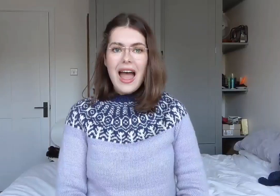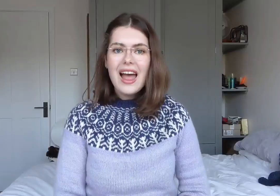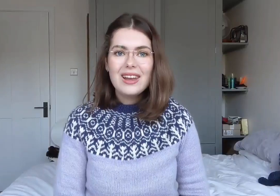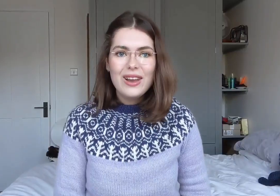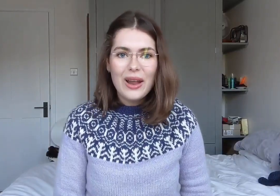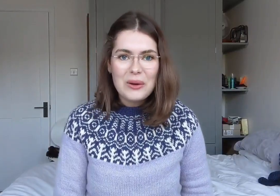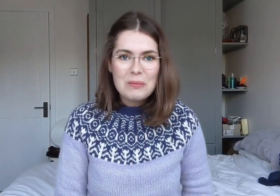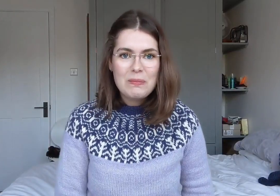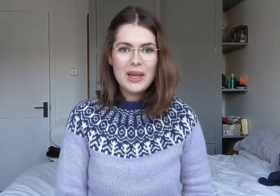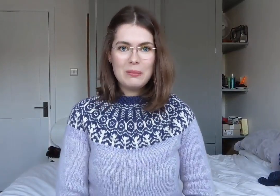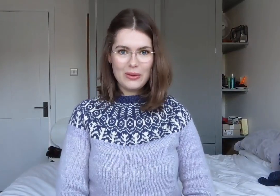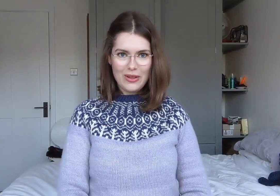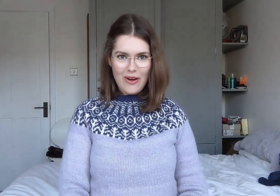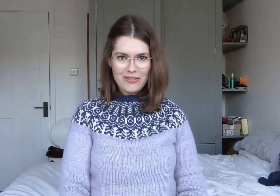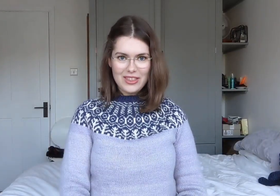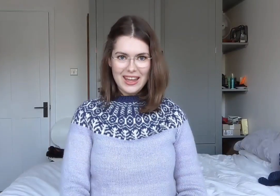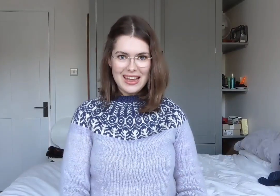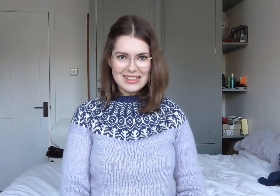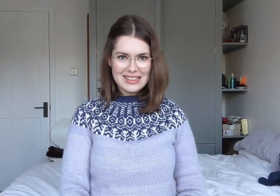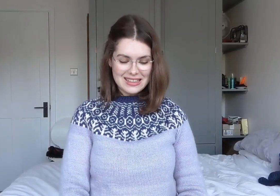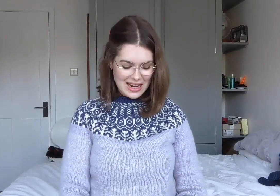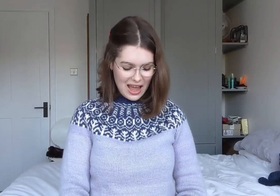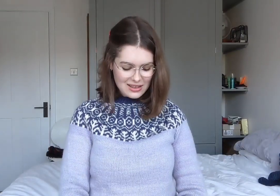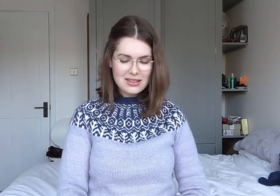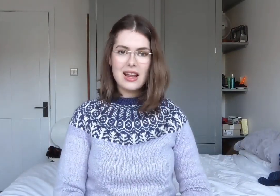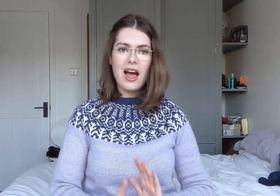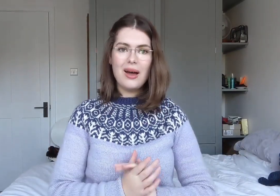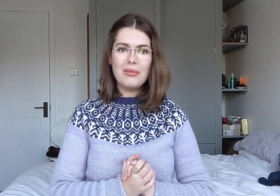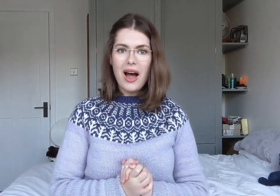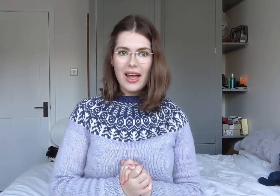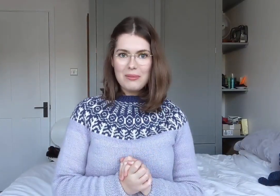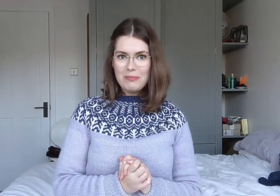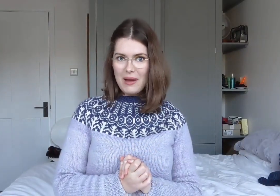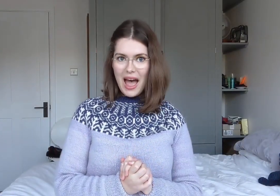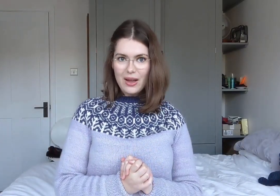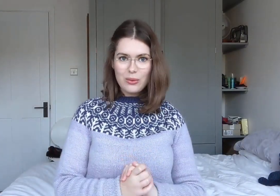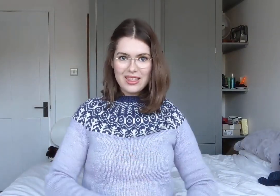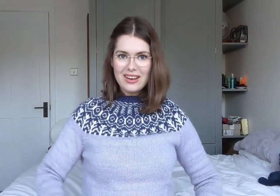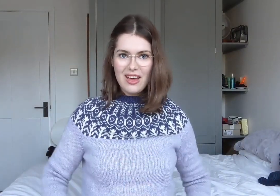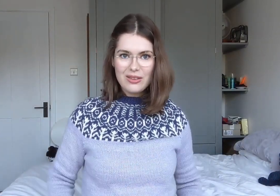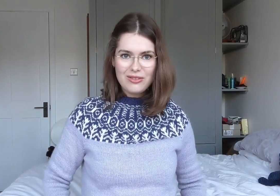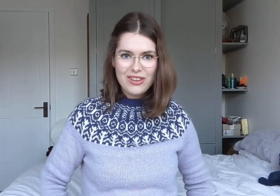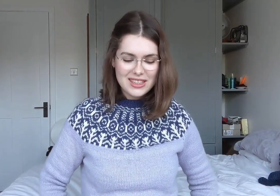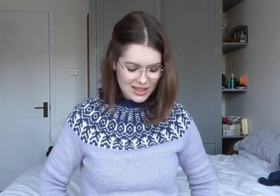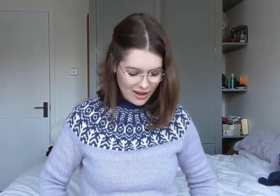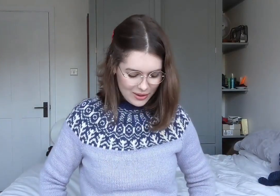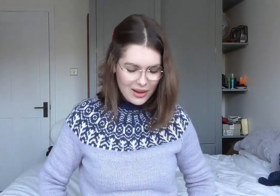Hello, people of the internet. I am back with another video.